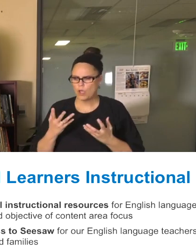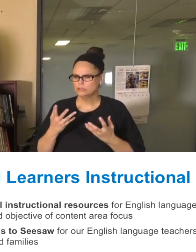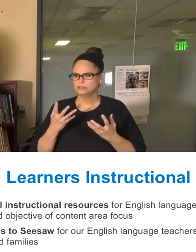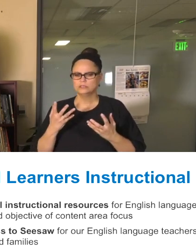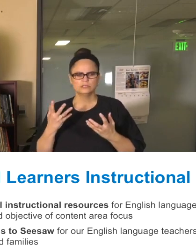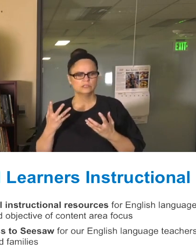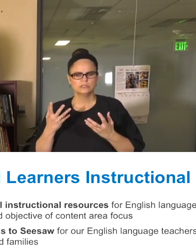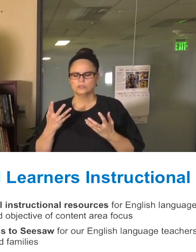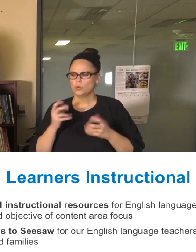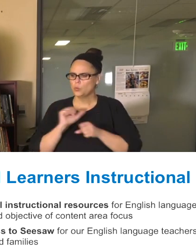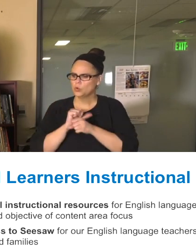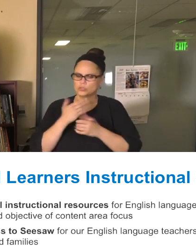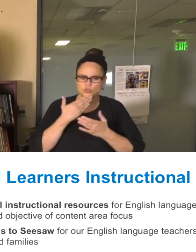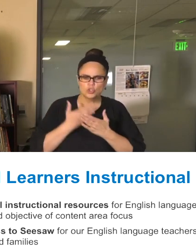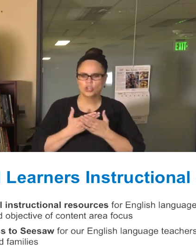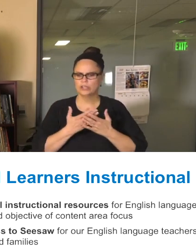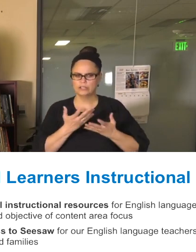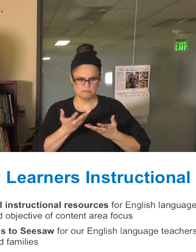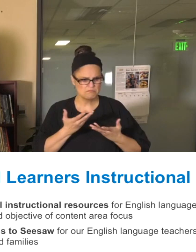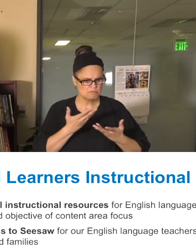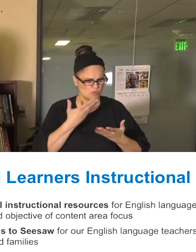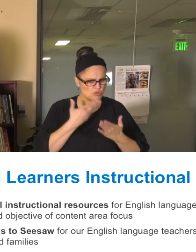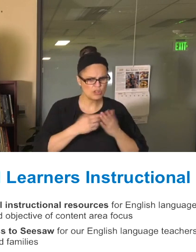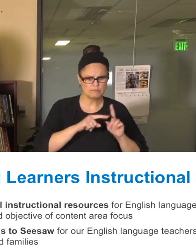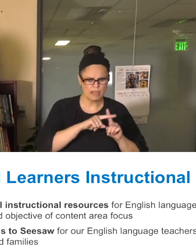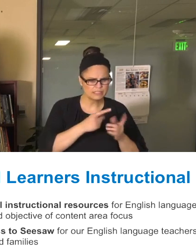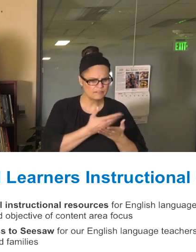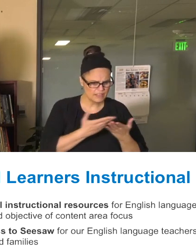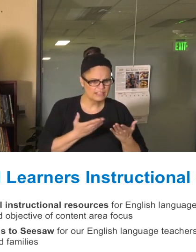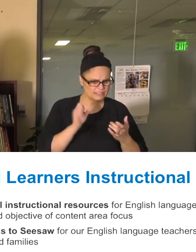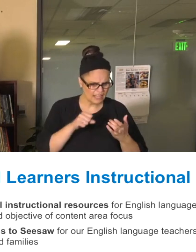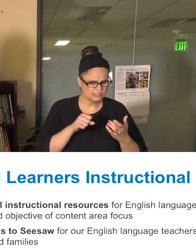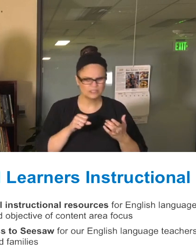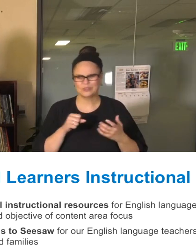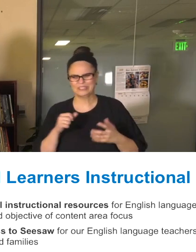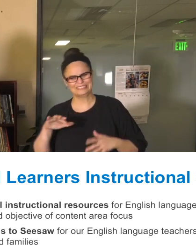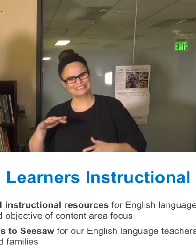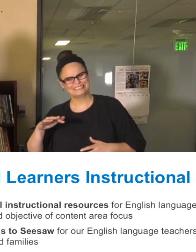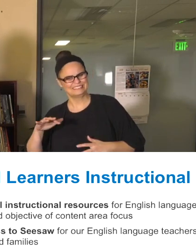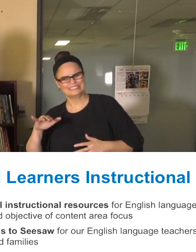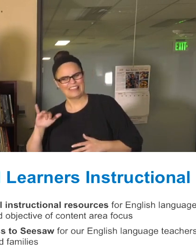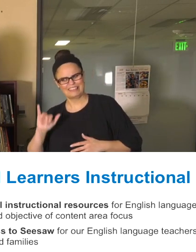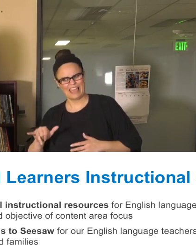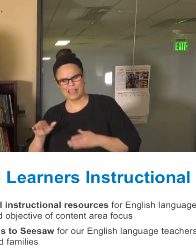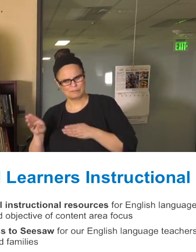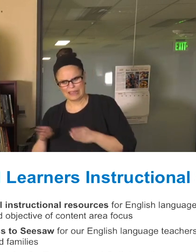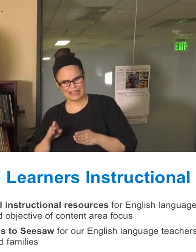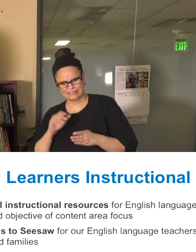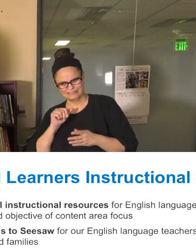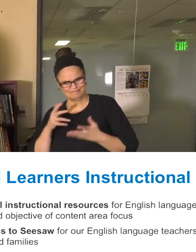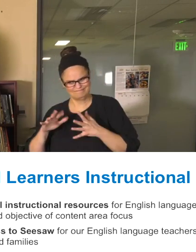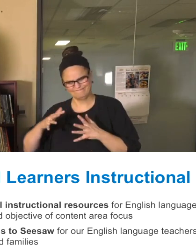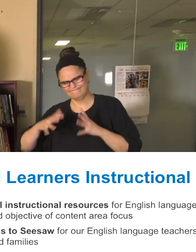and building in adequate supports necessary for all of our students to be successful and all of our families to feel